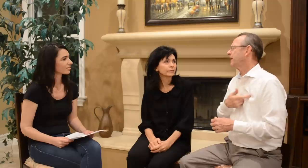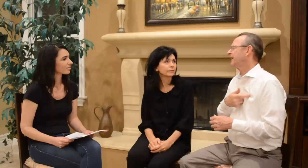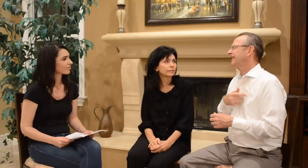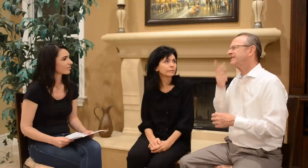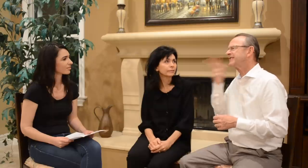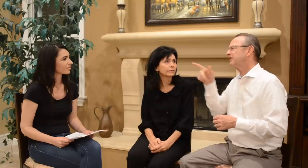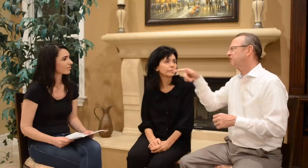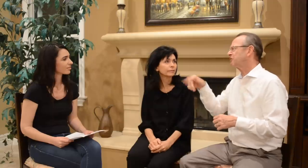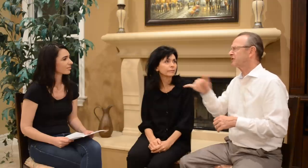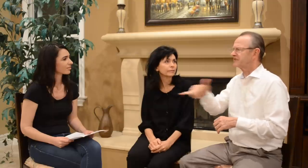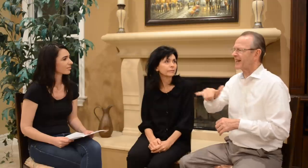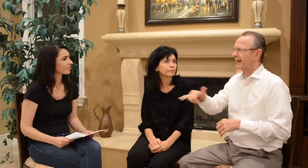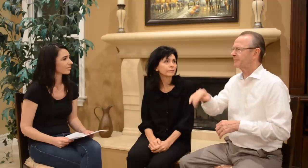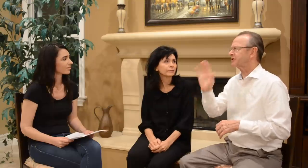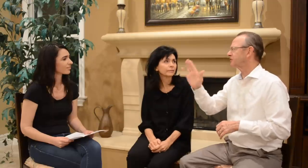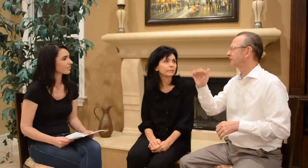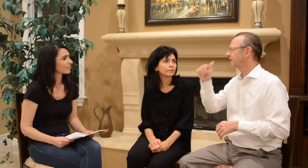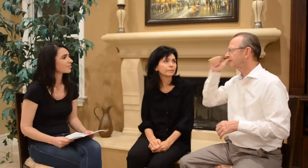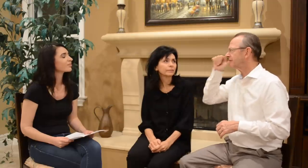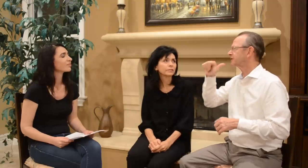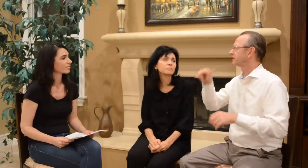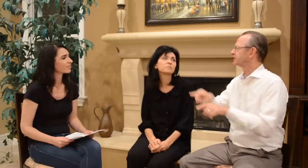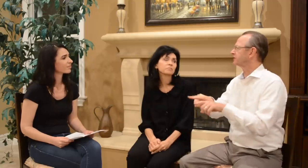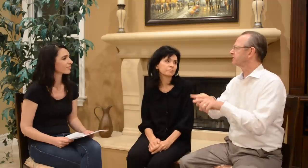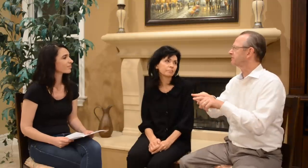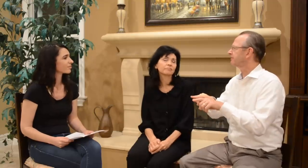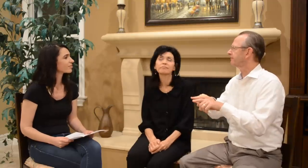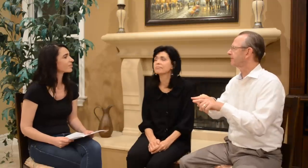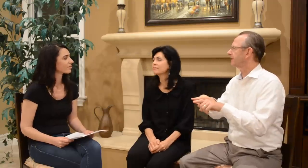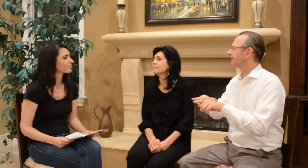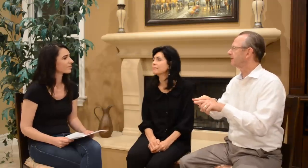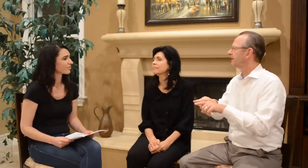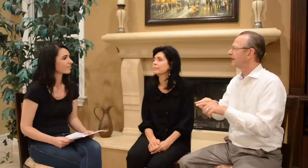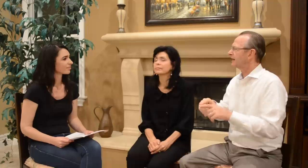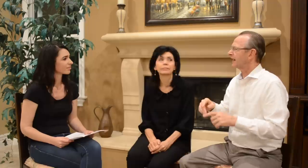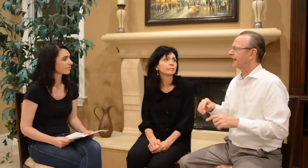we see you the same as your sisters.